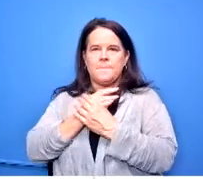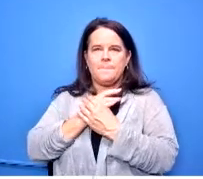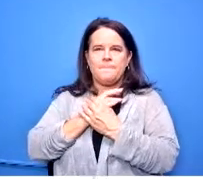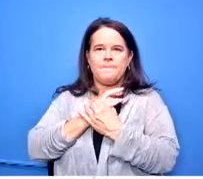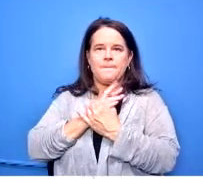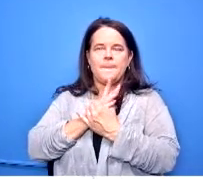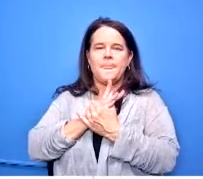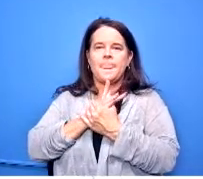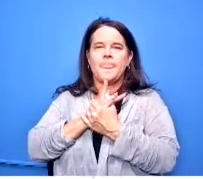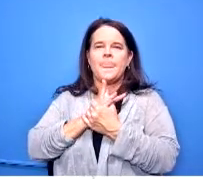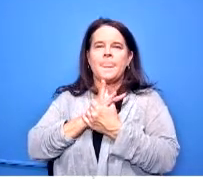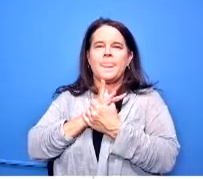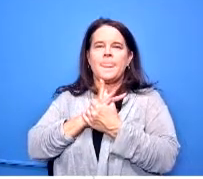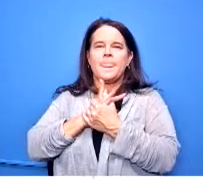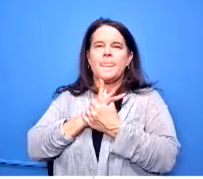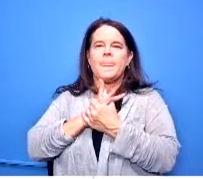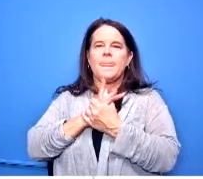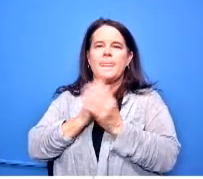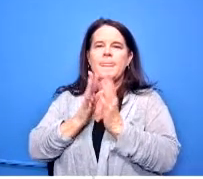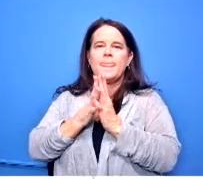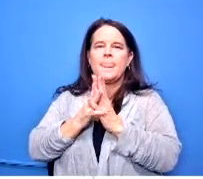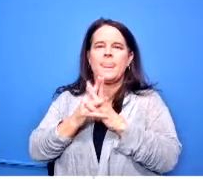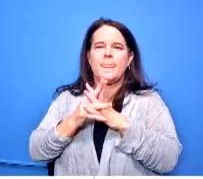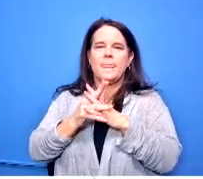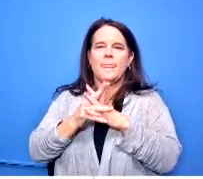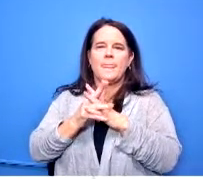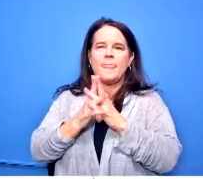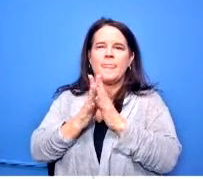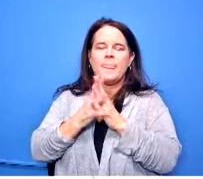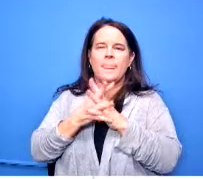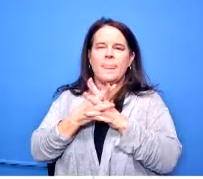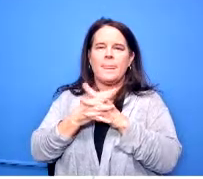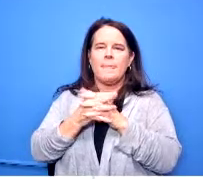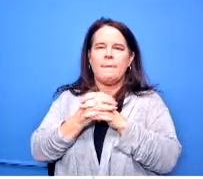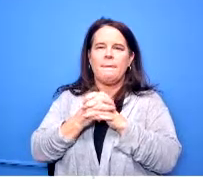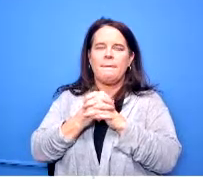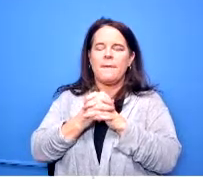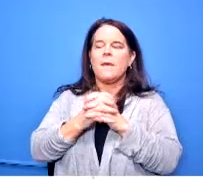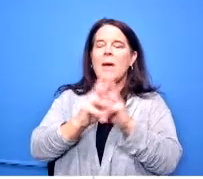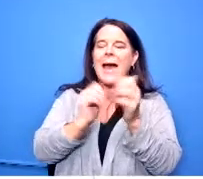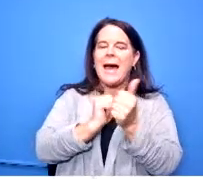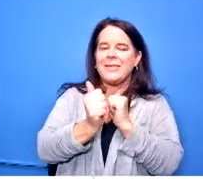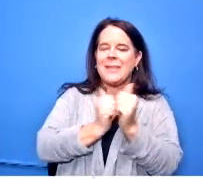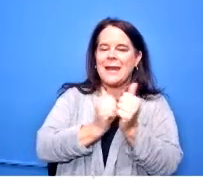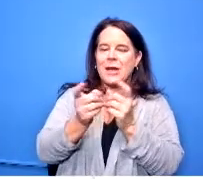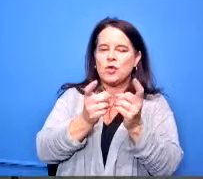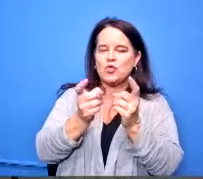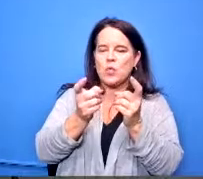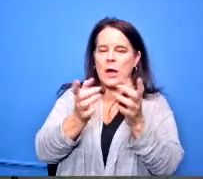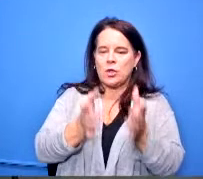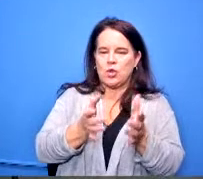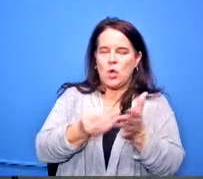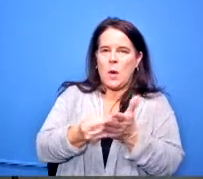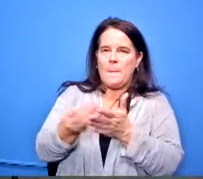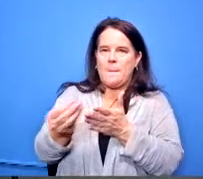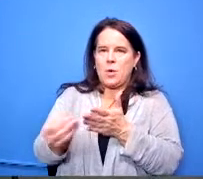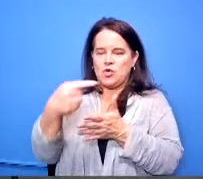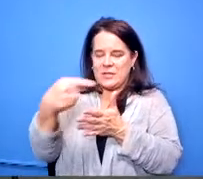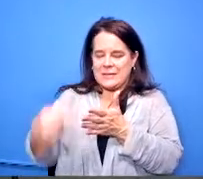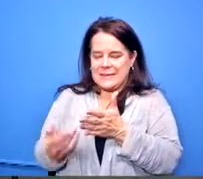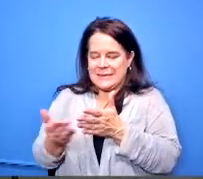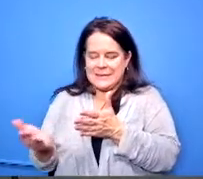listen that's a yes or no um the athletic director uh purchased um these items for the people listed